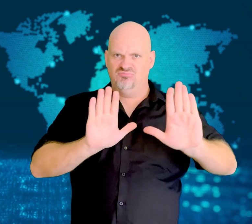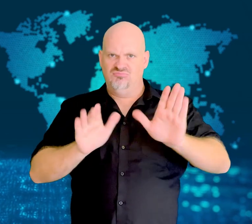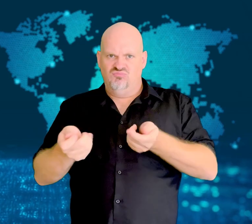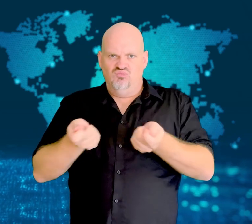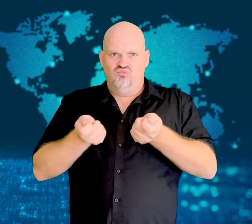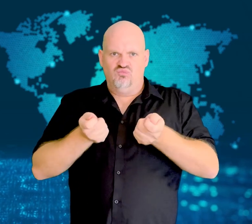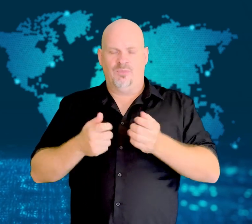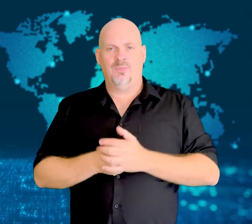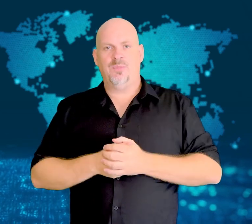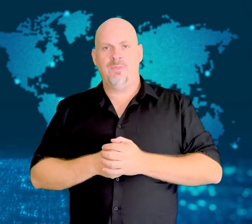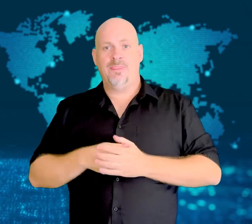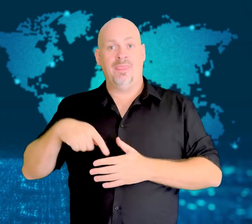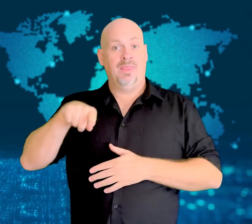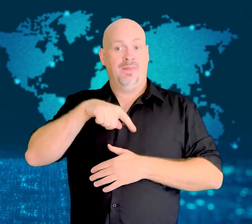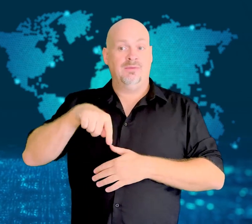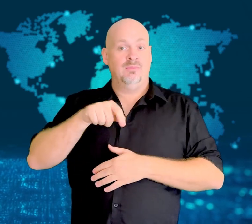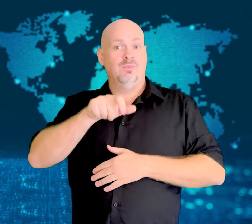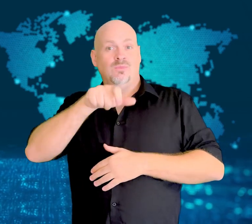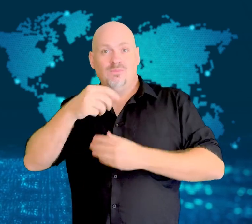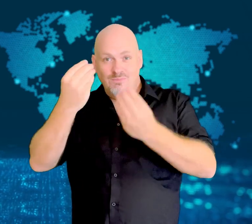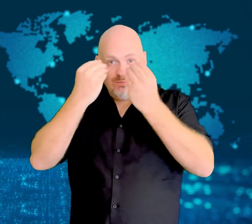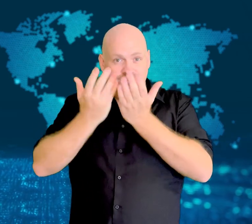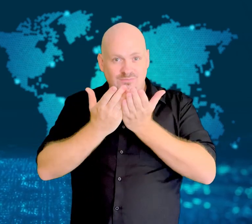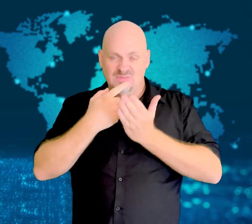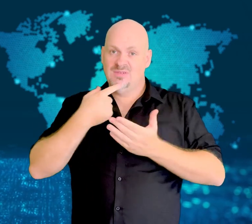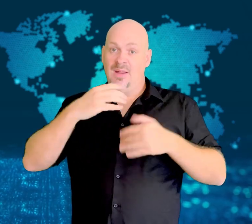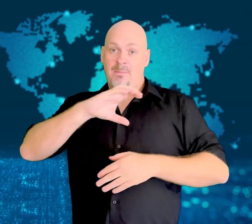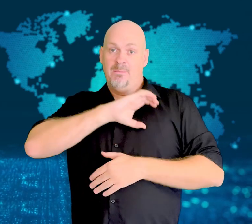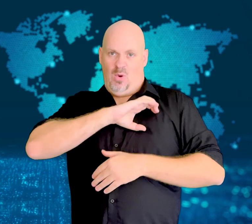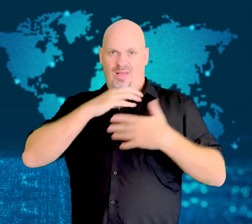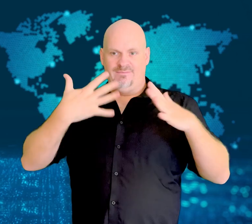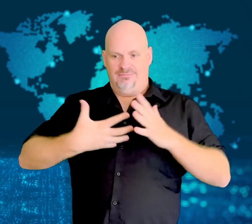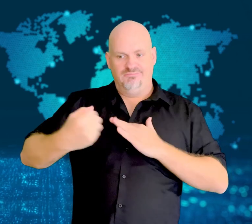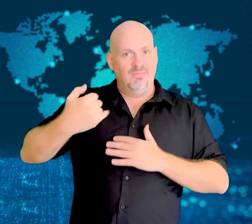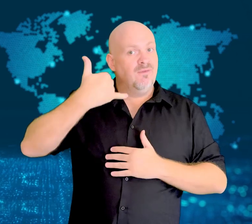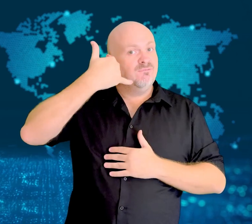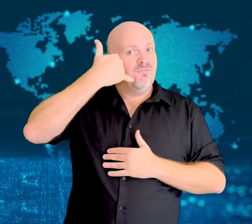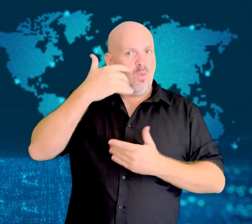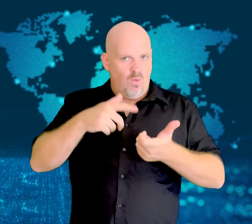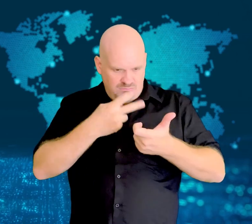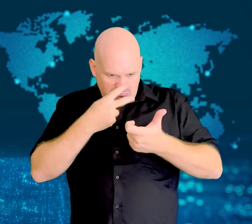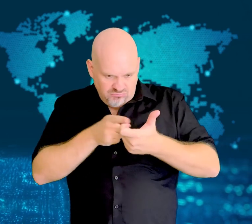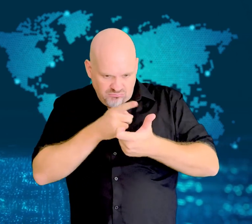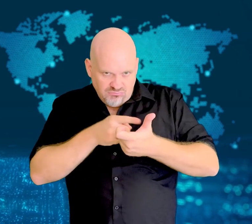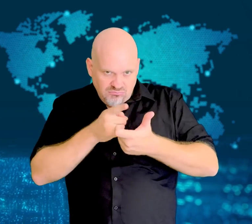Students report that police searched their phones to see